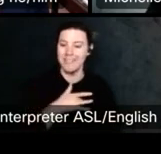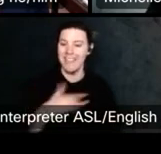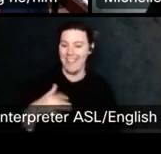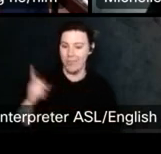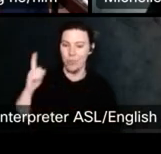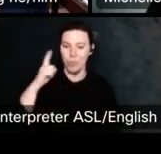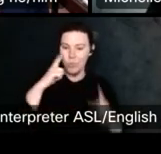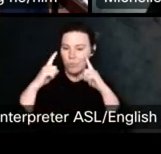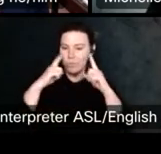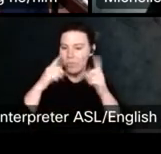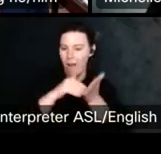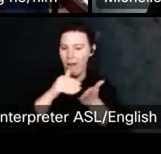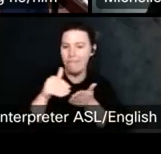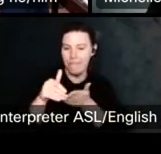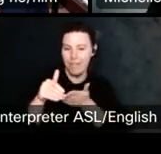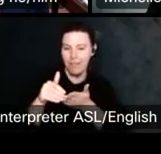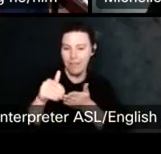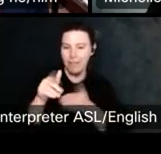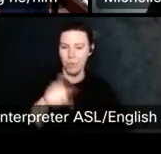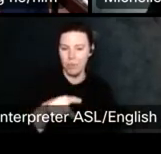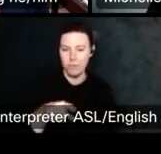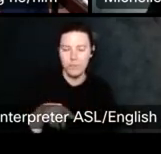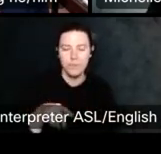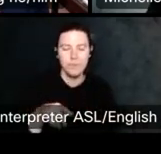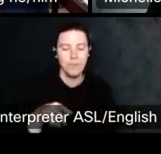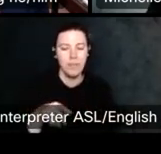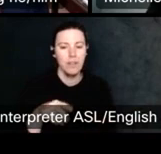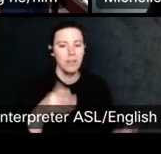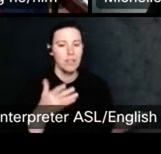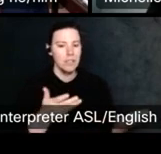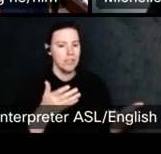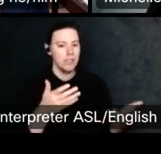Is what qualifies as getting in writing.